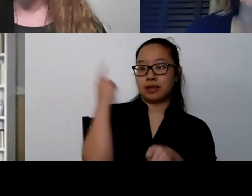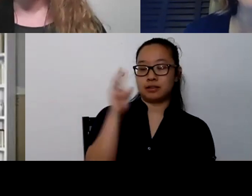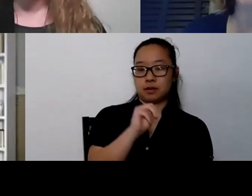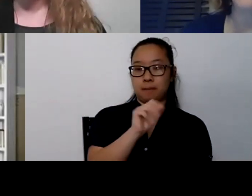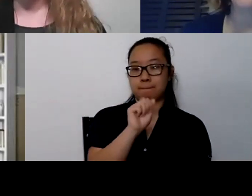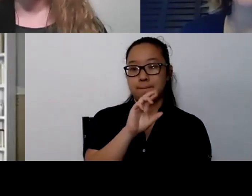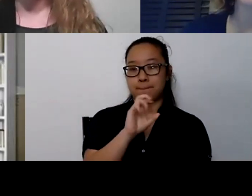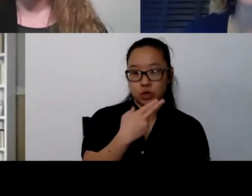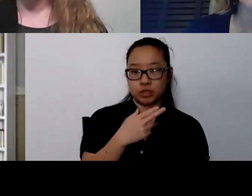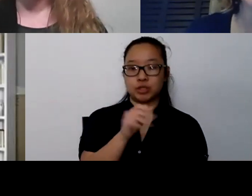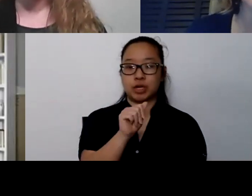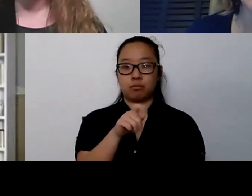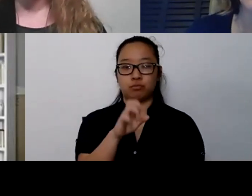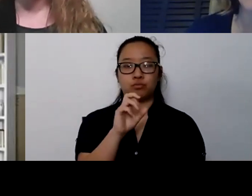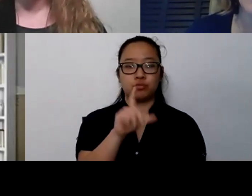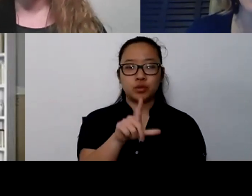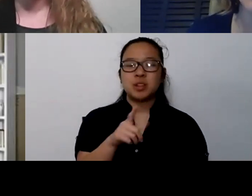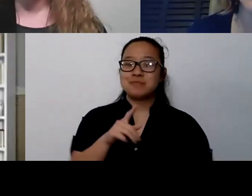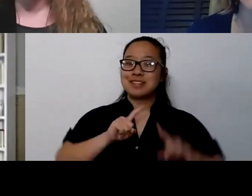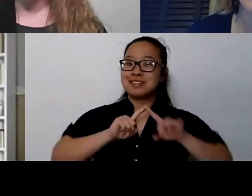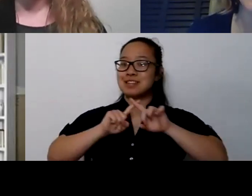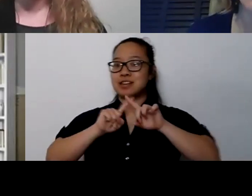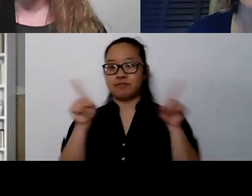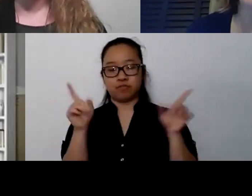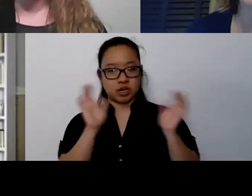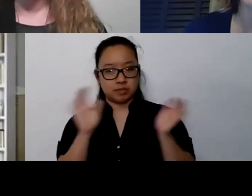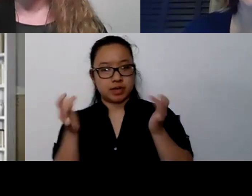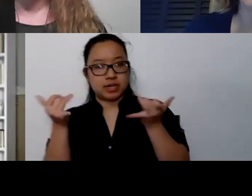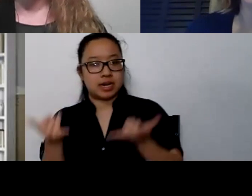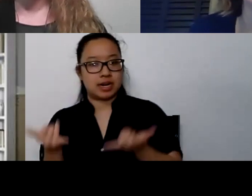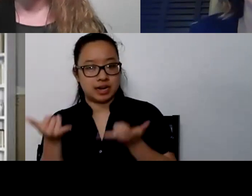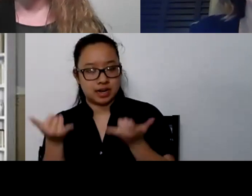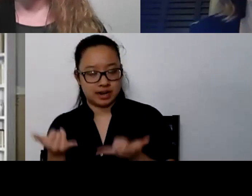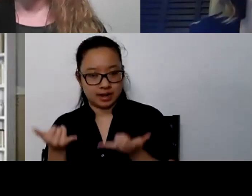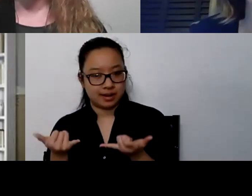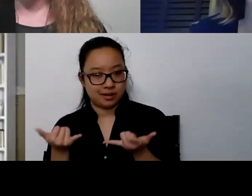that maybe wasn't present prior to the pandemic. What are we seeing in our communities